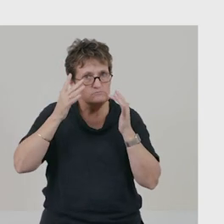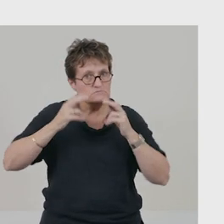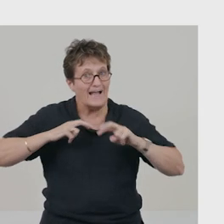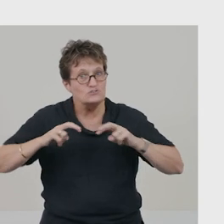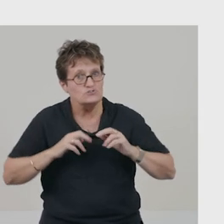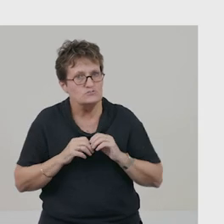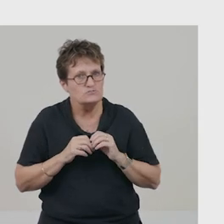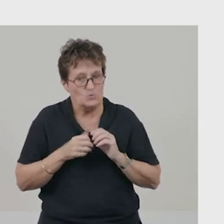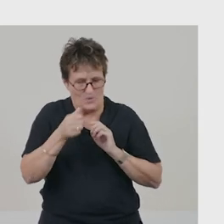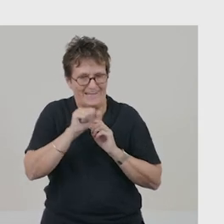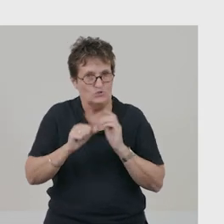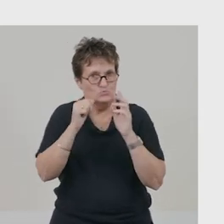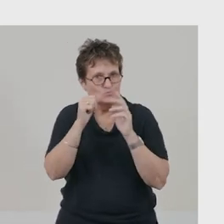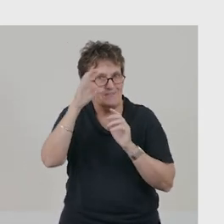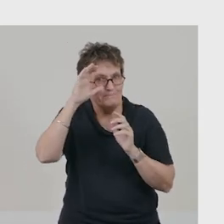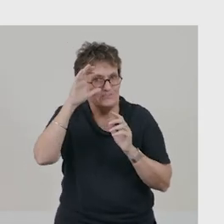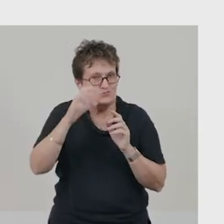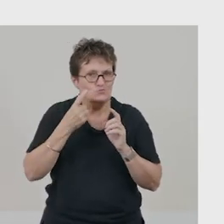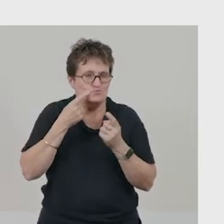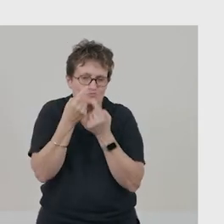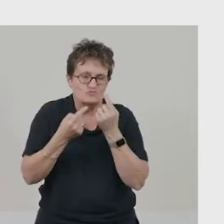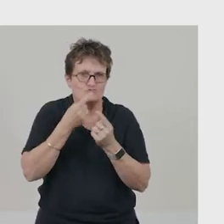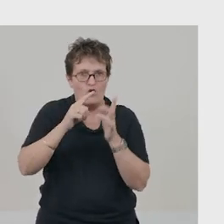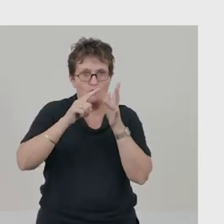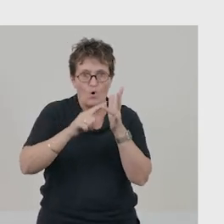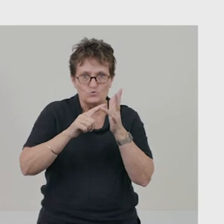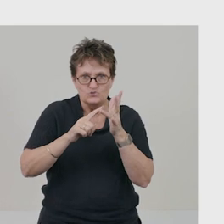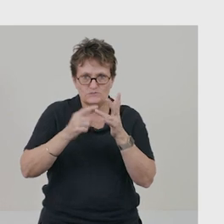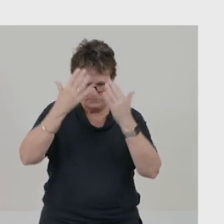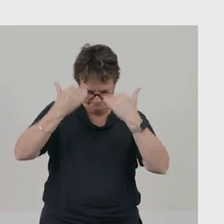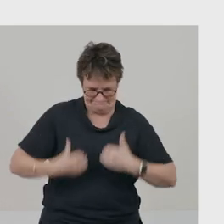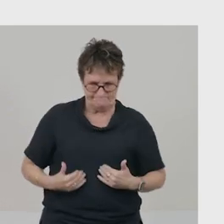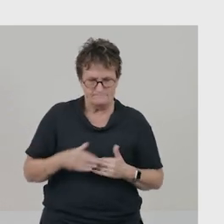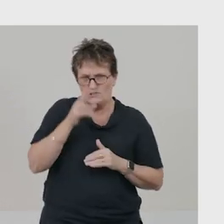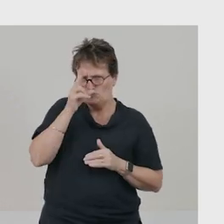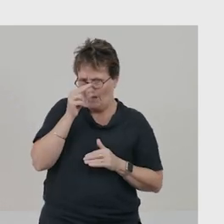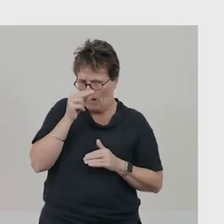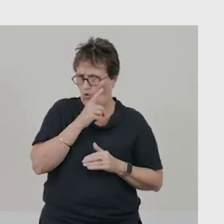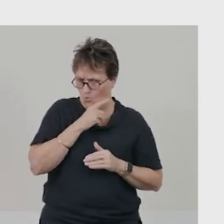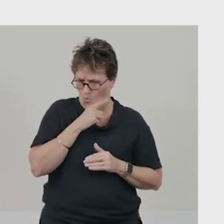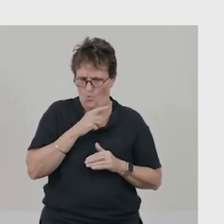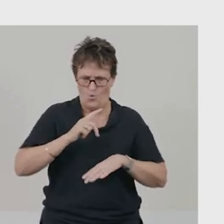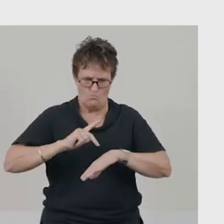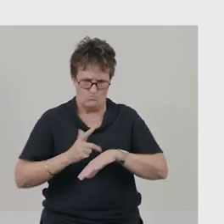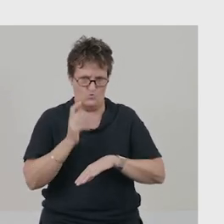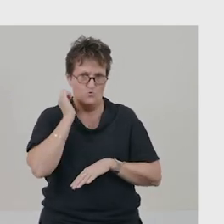We can use the illustrations to describe Oshi’s appearance. She's a young girl with blue and black hair.